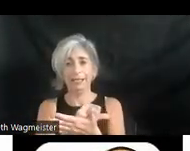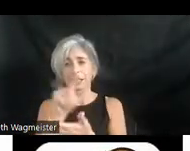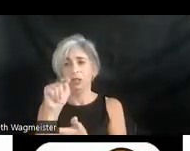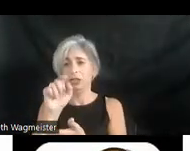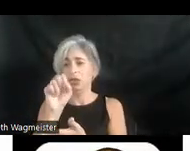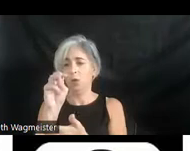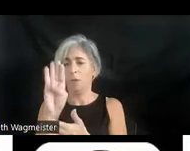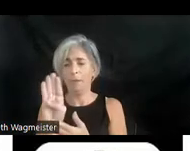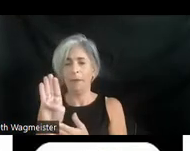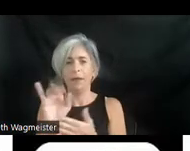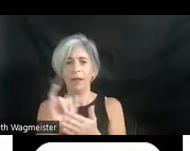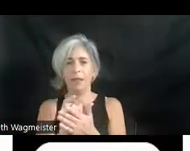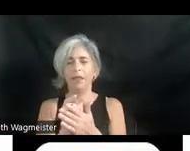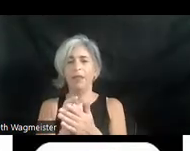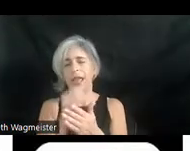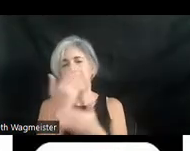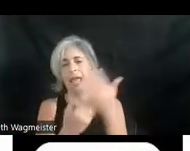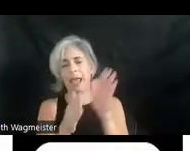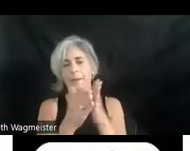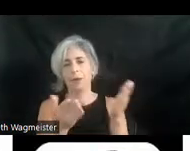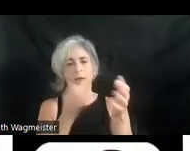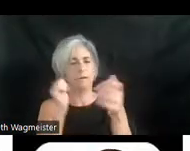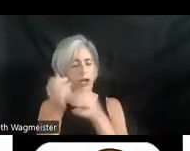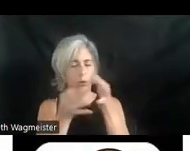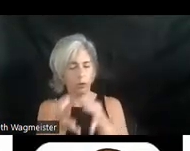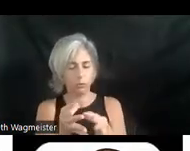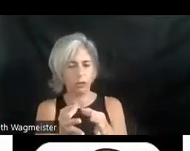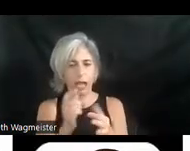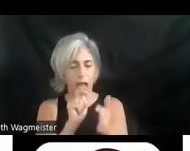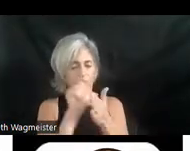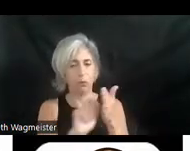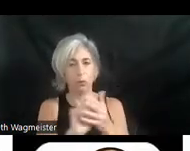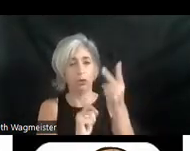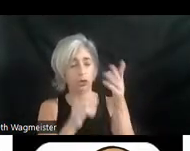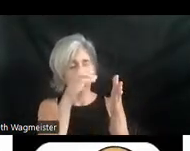root ledge handbook of audio description. I wrote two of its chapters. I think there's